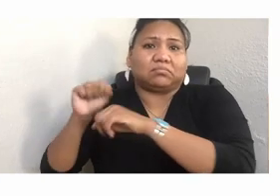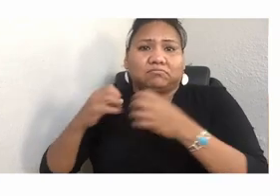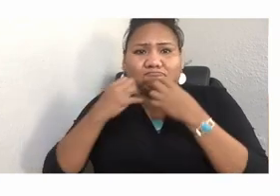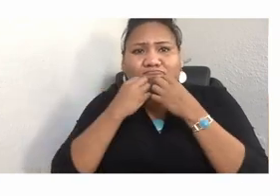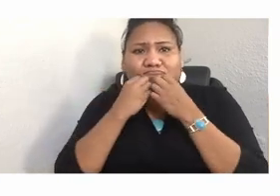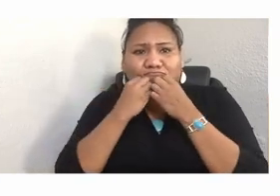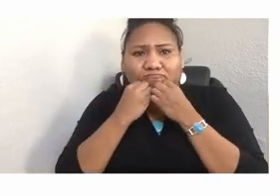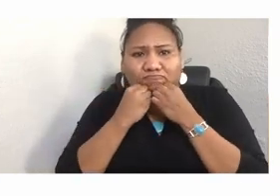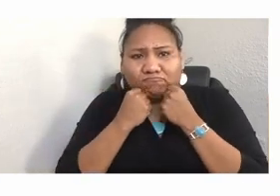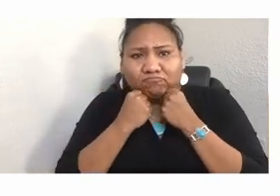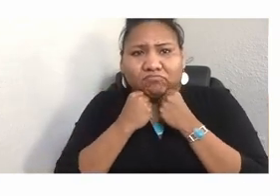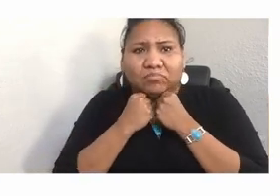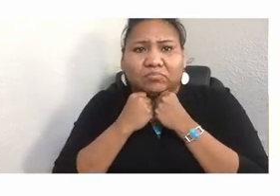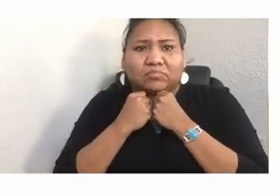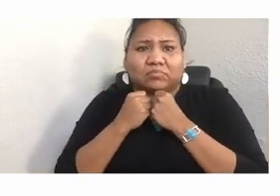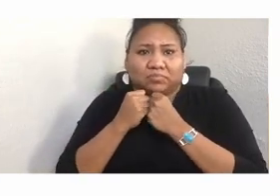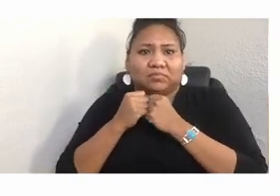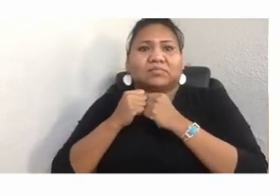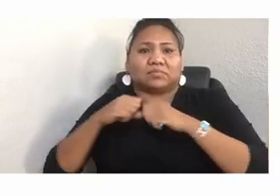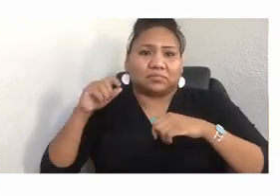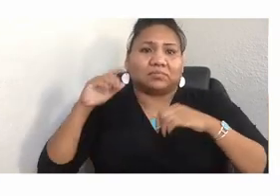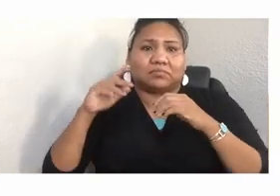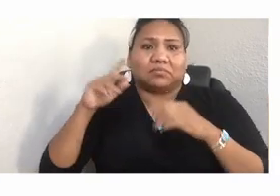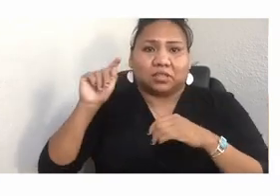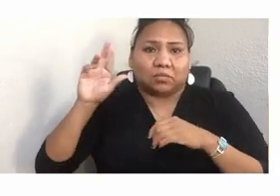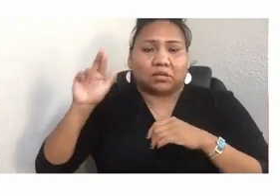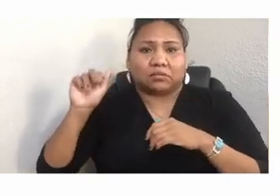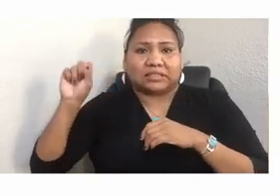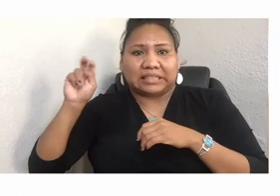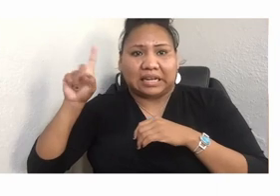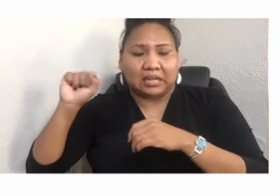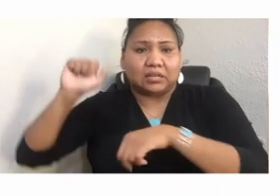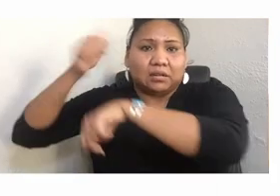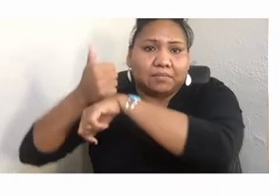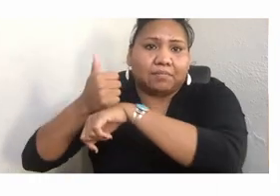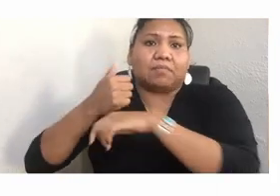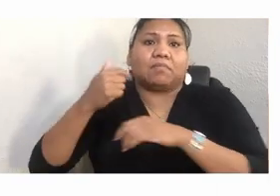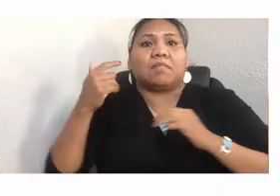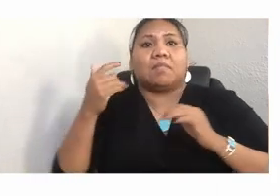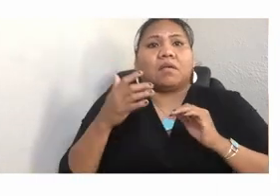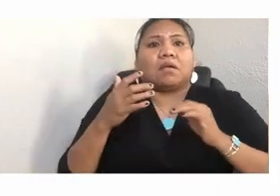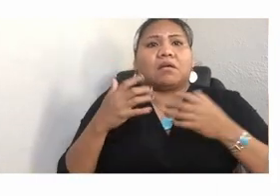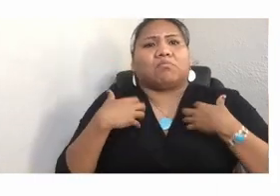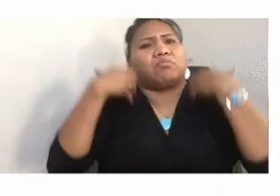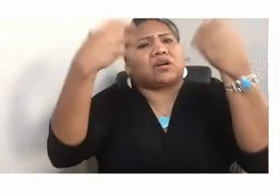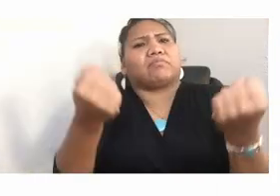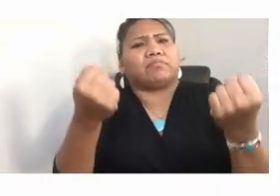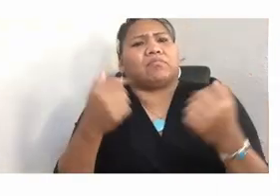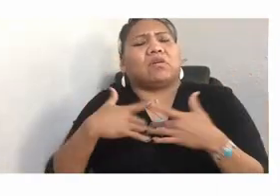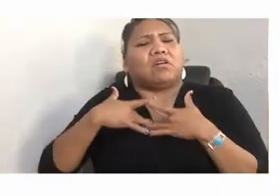In 1984, Faith created the Brave Heart Society with several other grandmothers, and their mission is to preserve and strengthen Dakota, Nakota, and Lakota